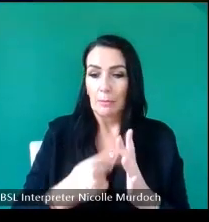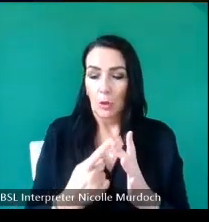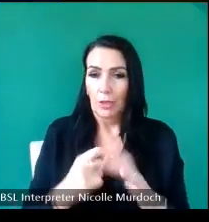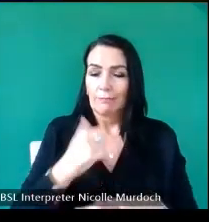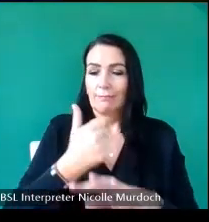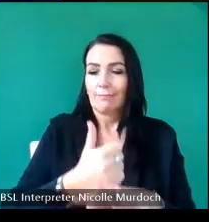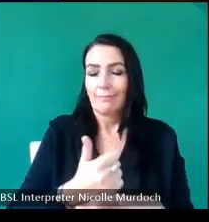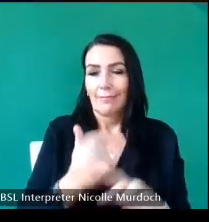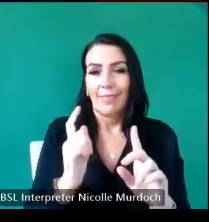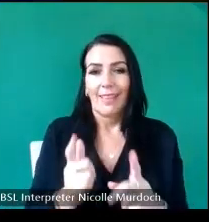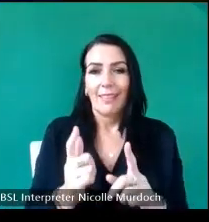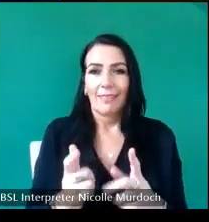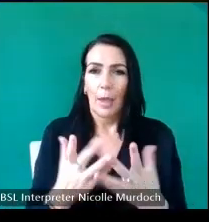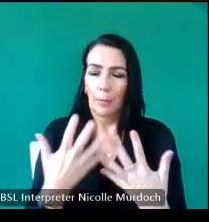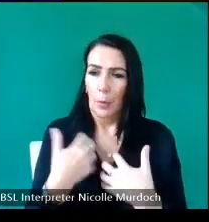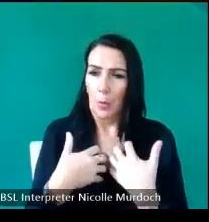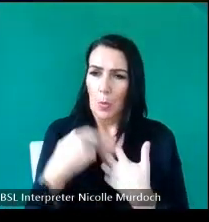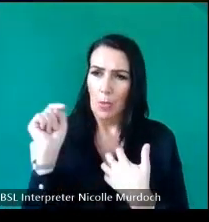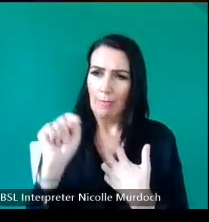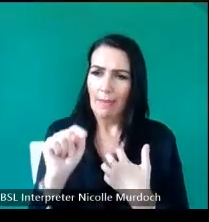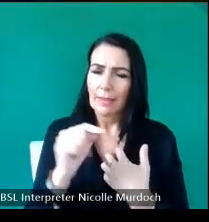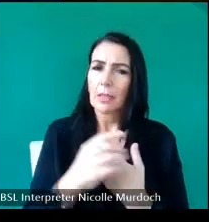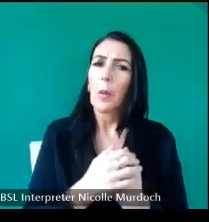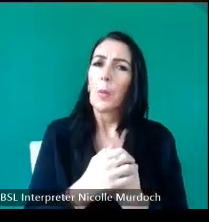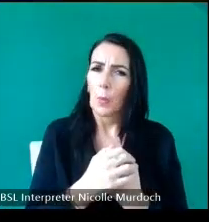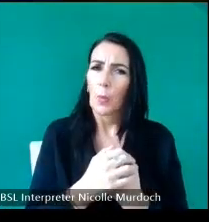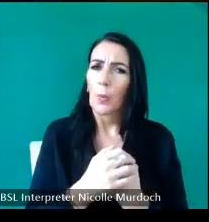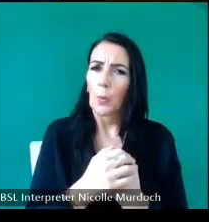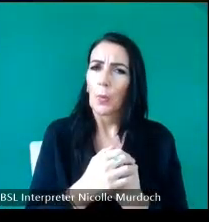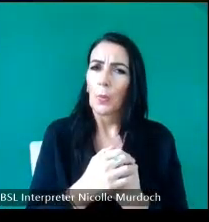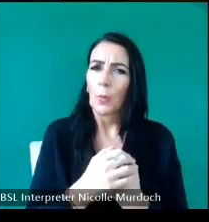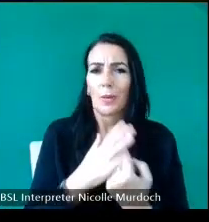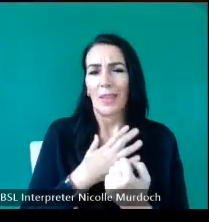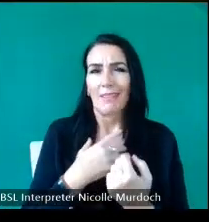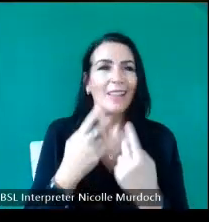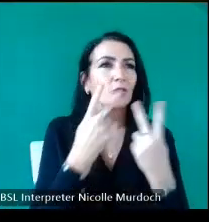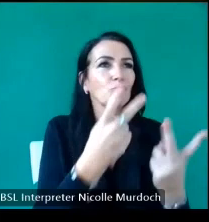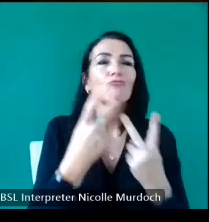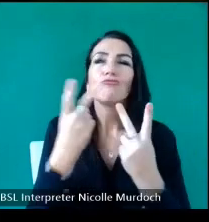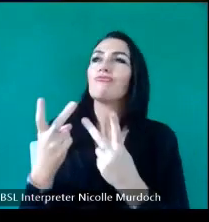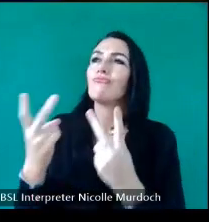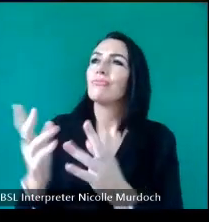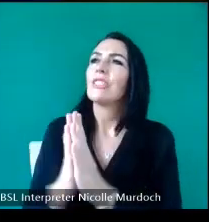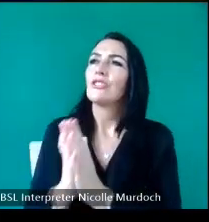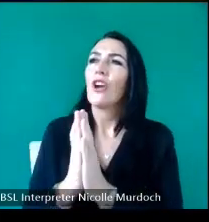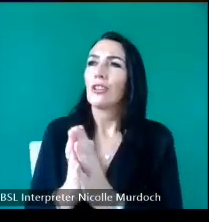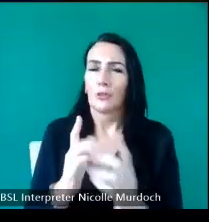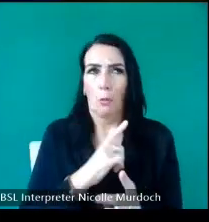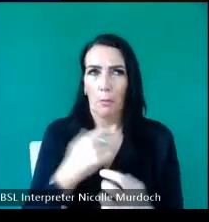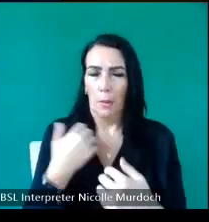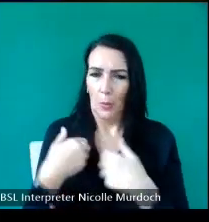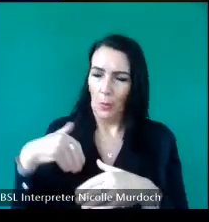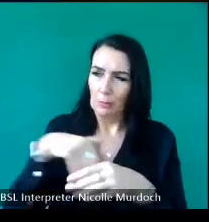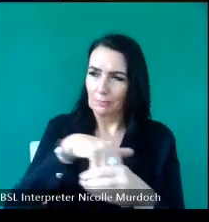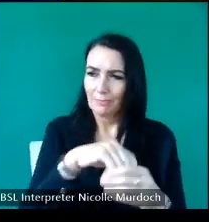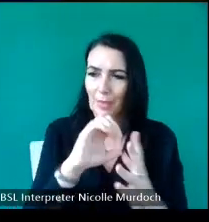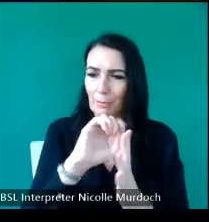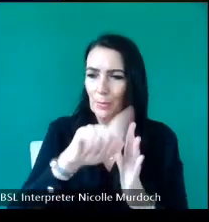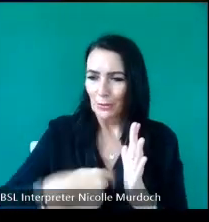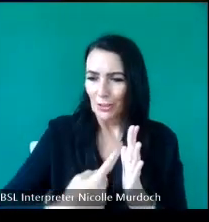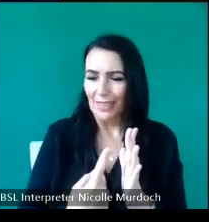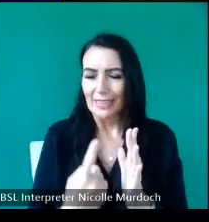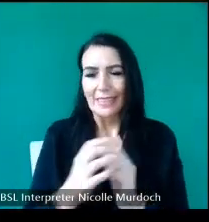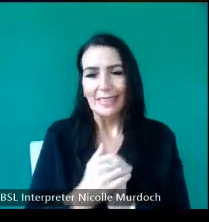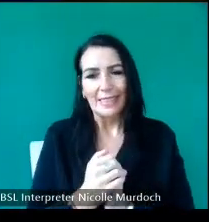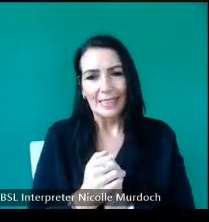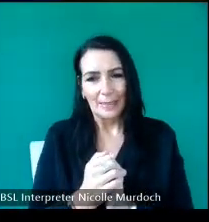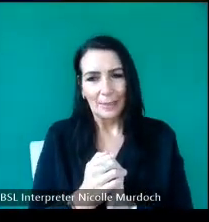really much more interesting we we like visiting churches anyway so um to to to um to to um to